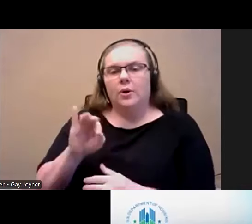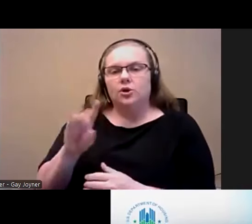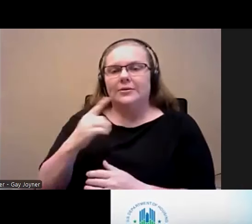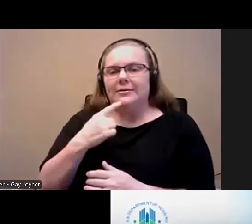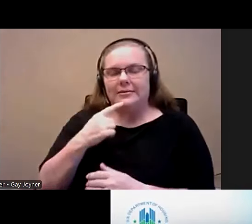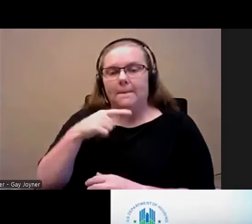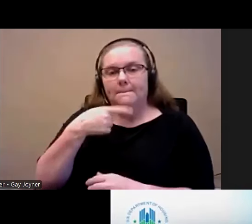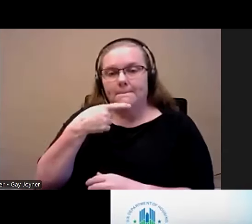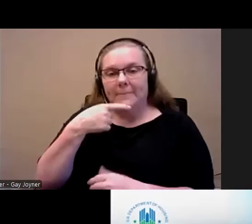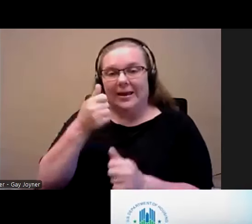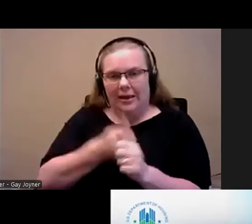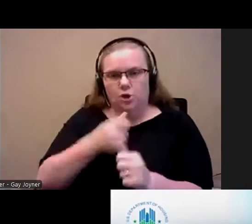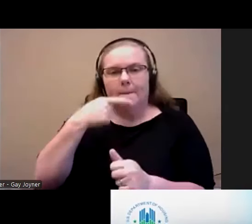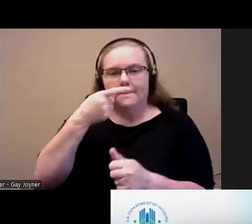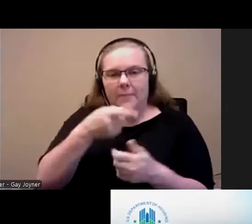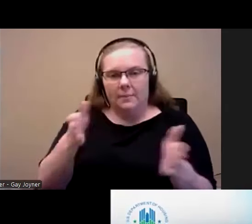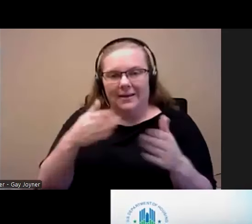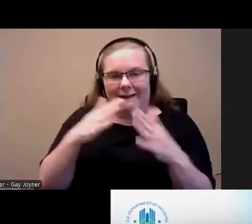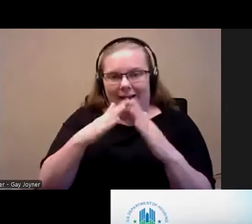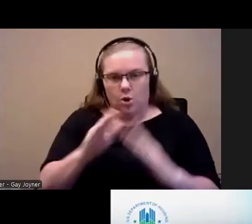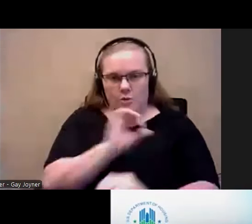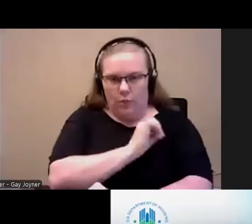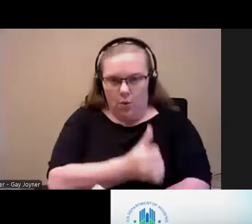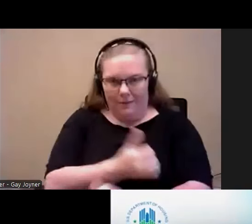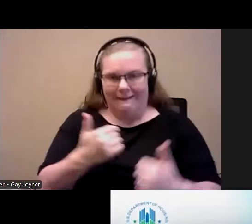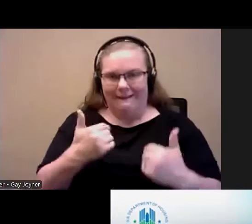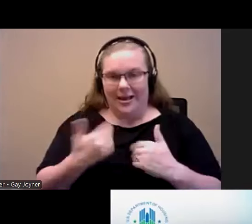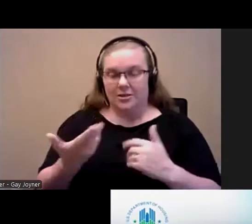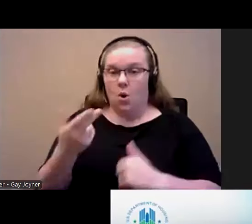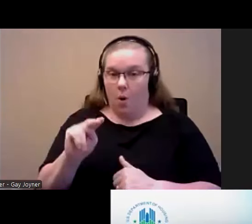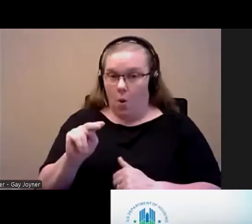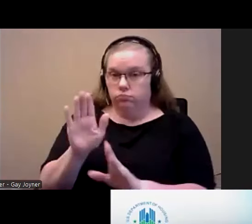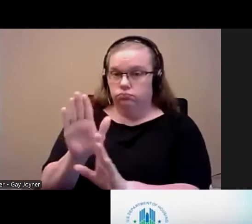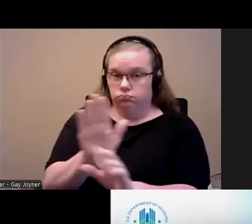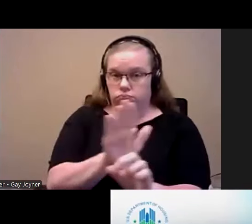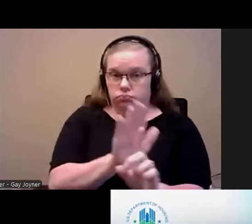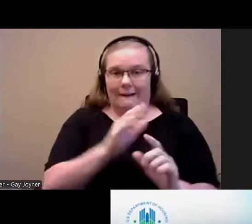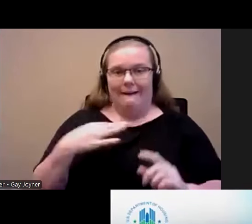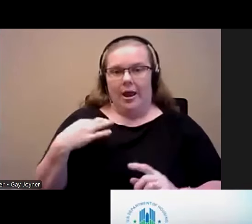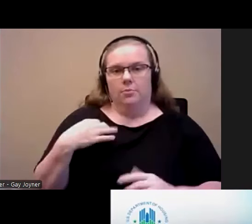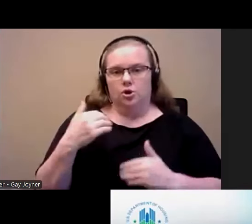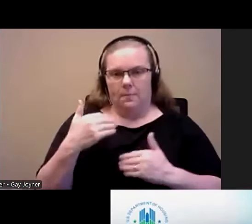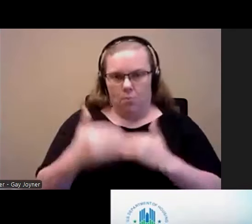authority or agency has their own application process. Many of them have them online as well